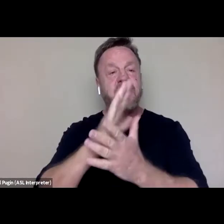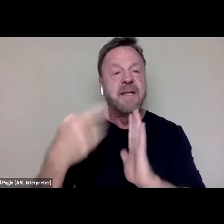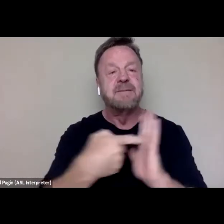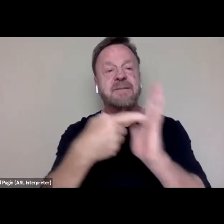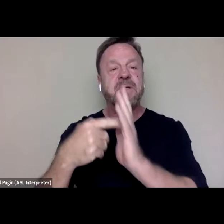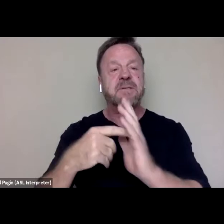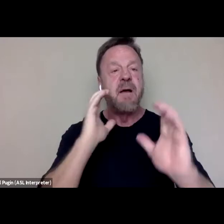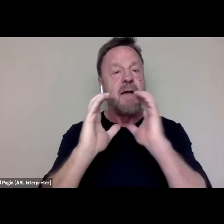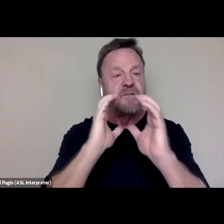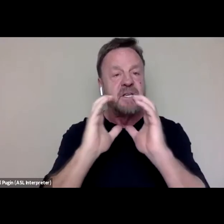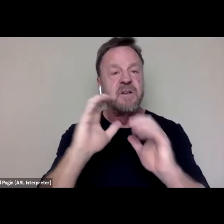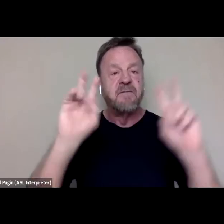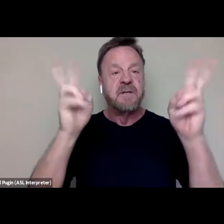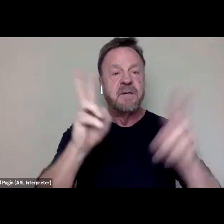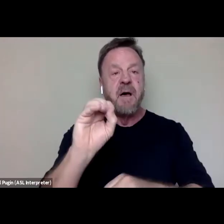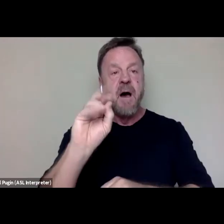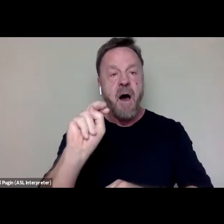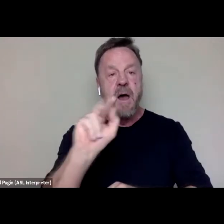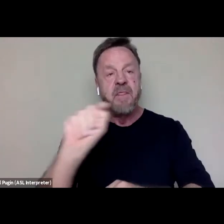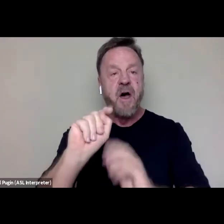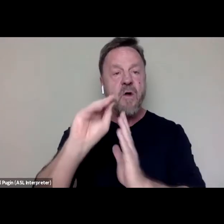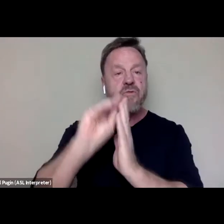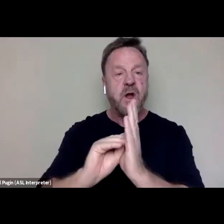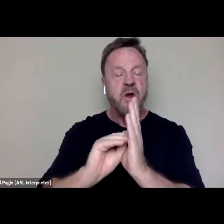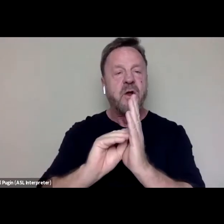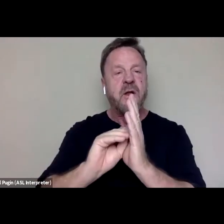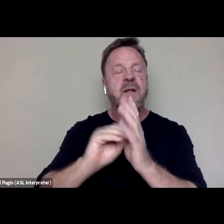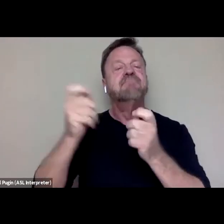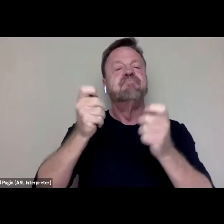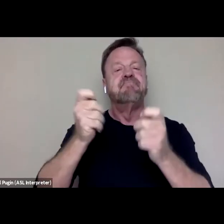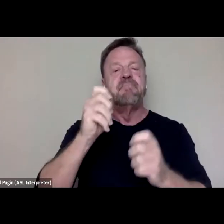of "On the Record" moderated by IndieWire's Tambay Obenson.